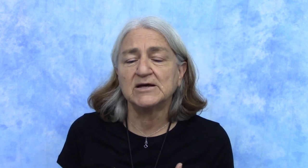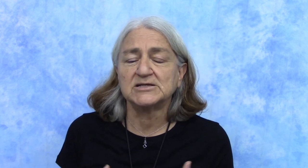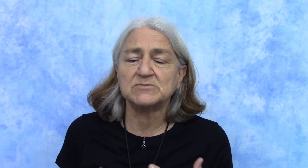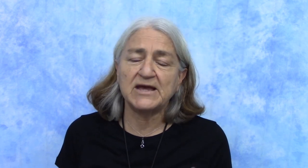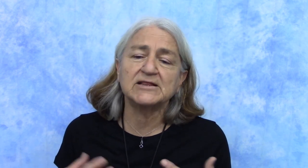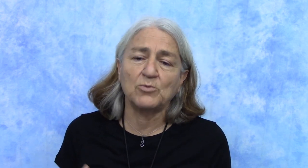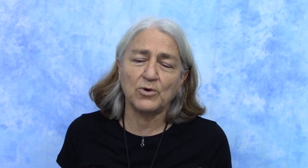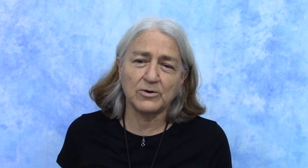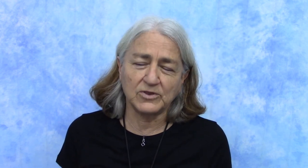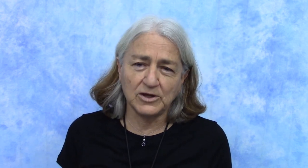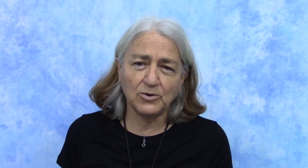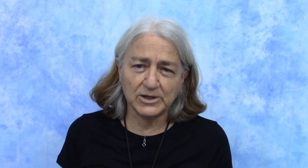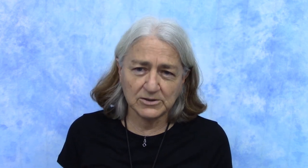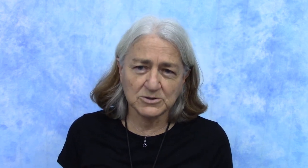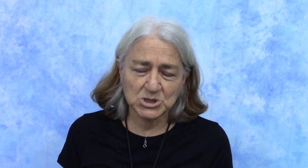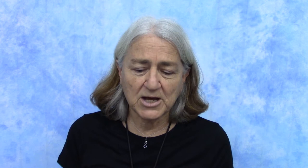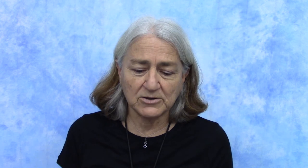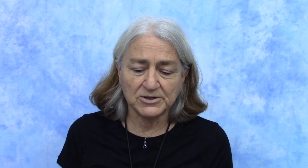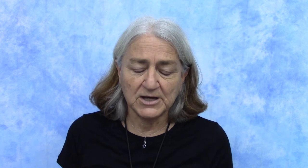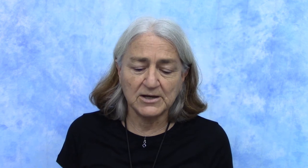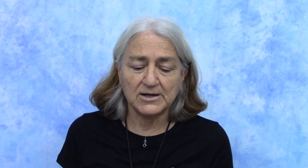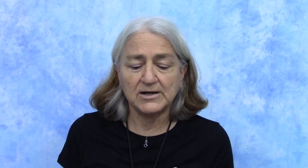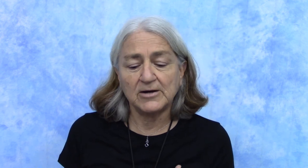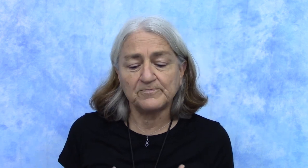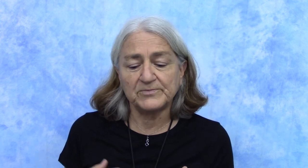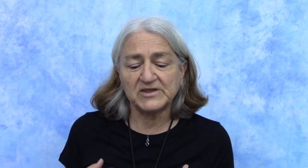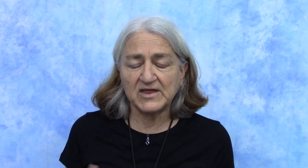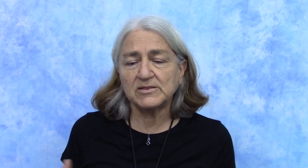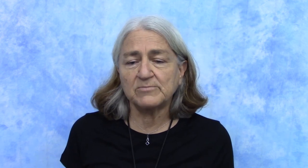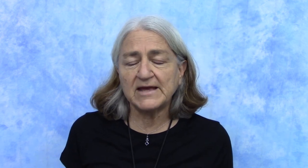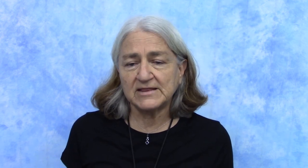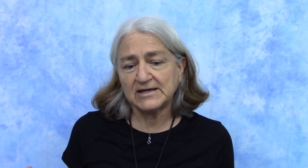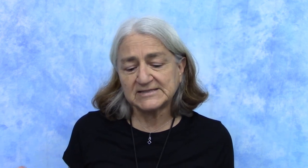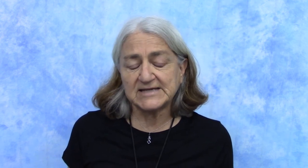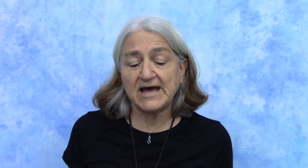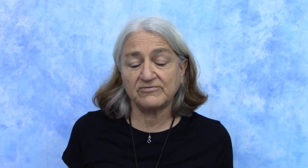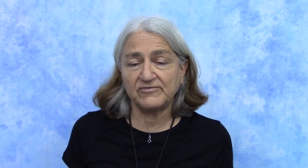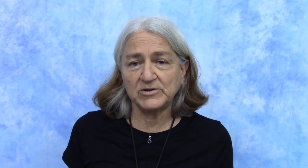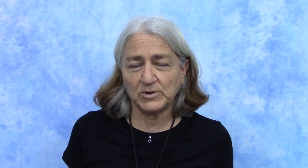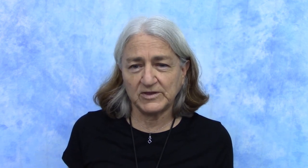to make them work with you and your child. The thing, the main thing, is to have fun with them.